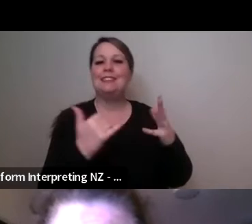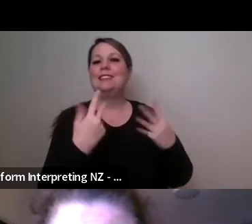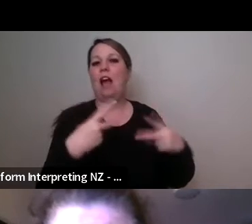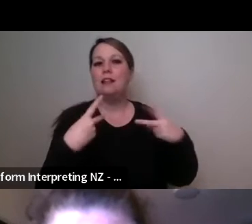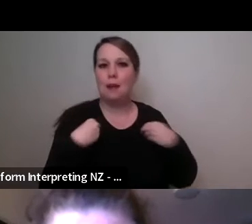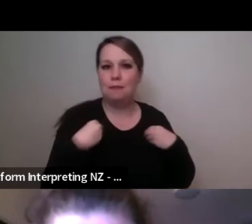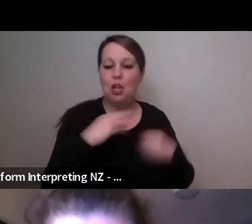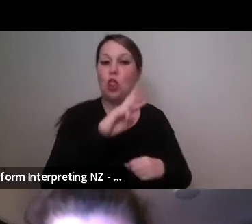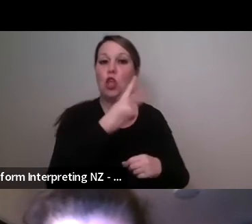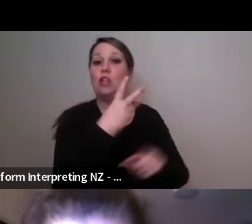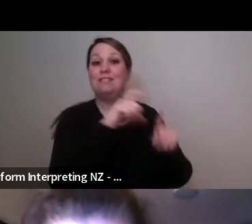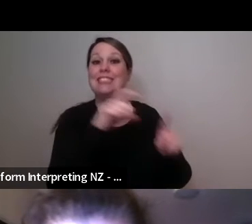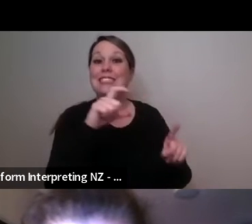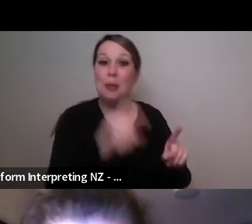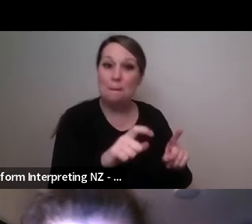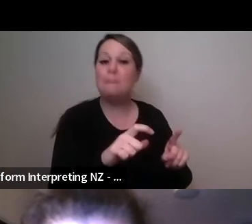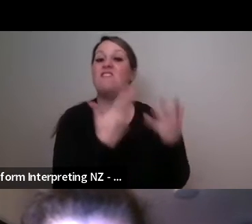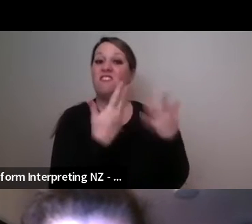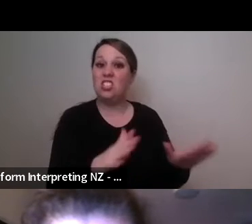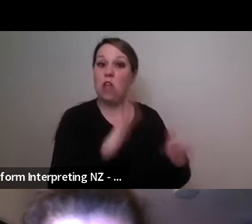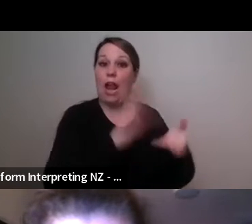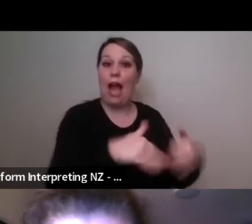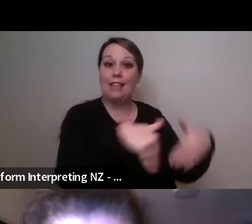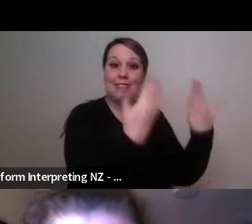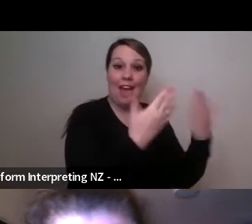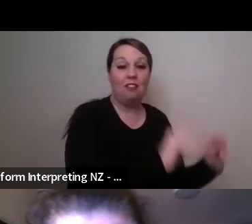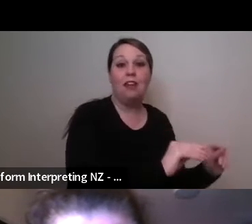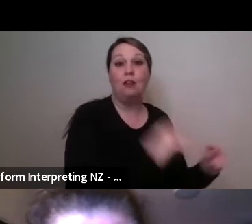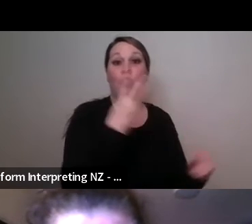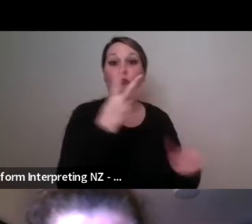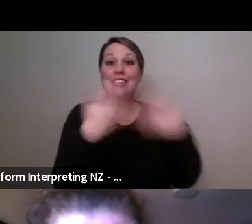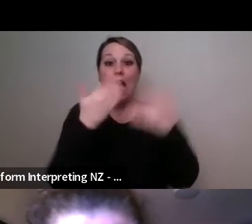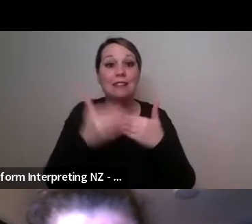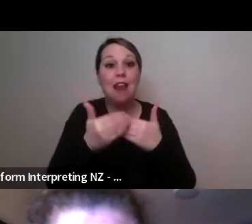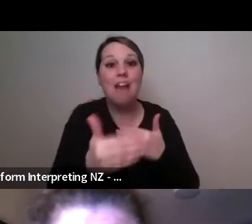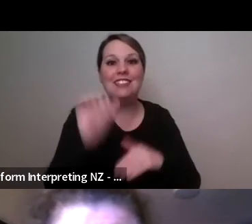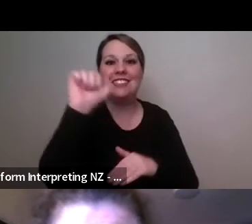the 6th of December I was in Germany developing research and ideas for a new work with Larby so